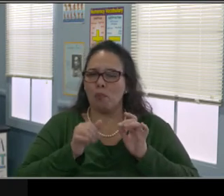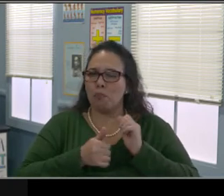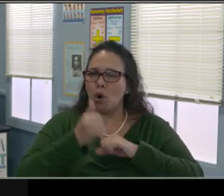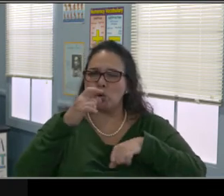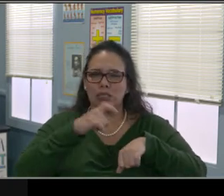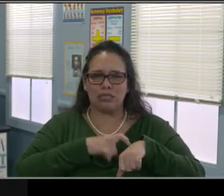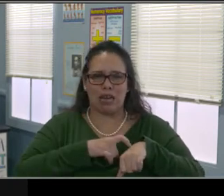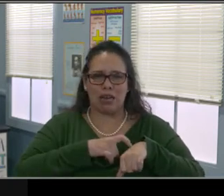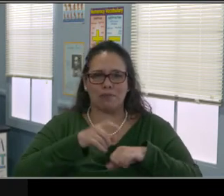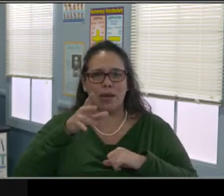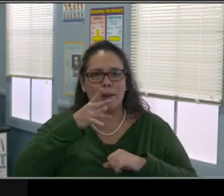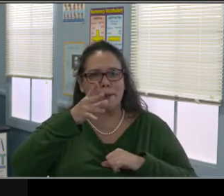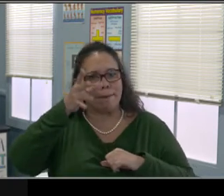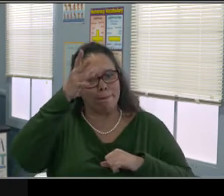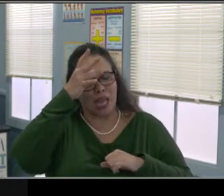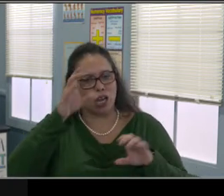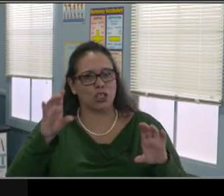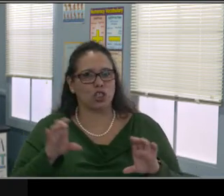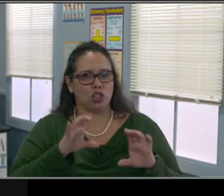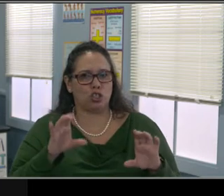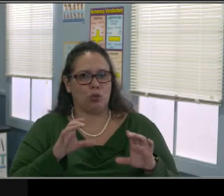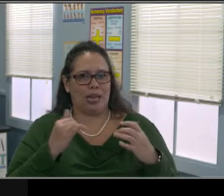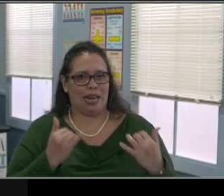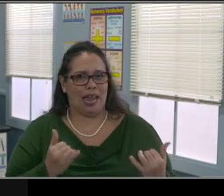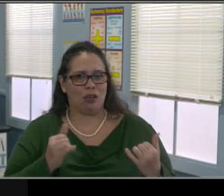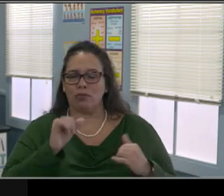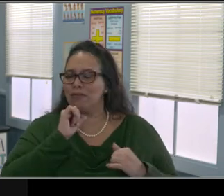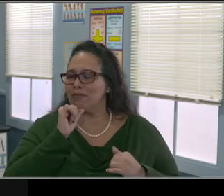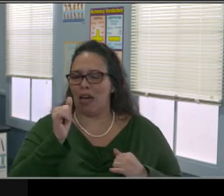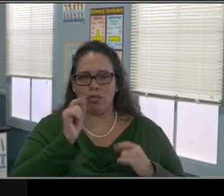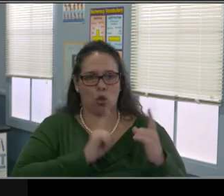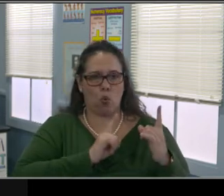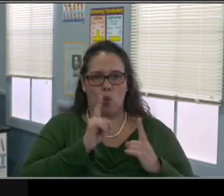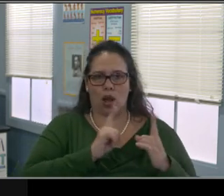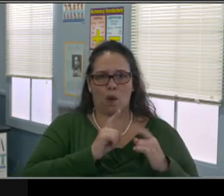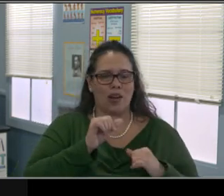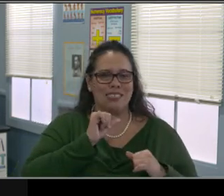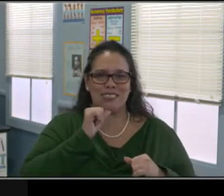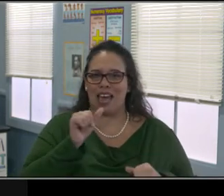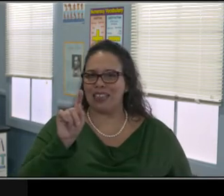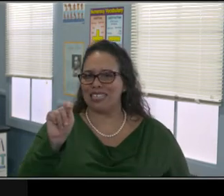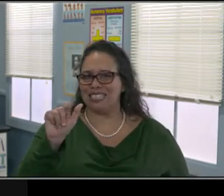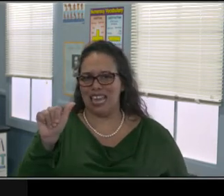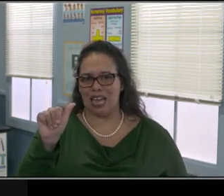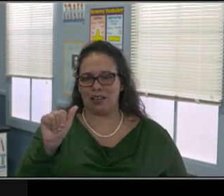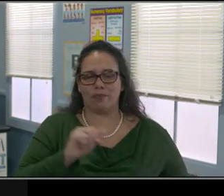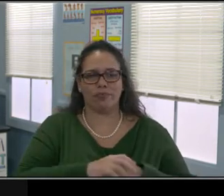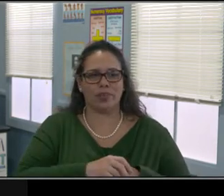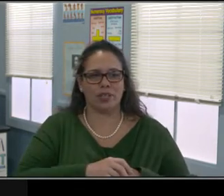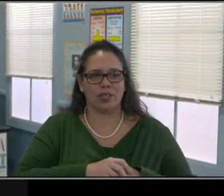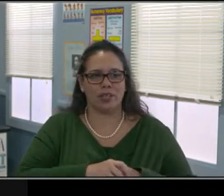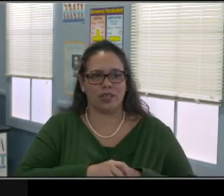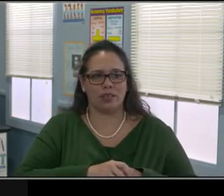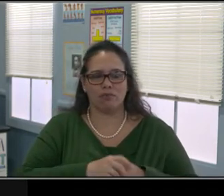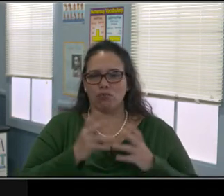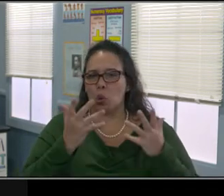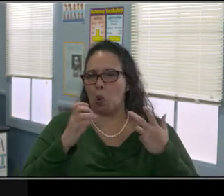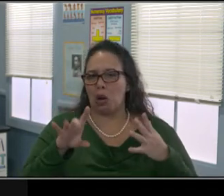There is a track sheet. So, you are able to